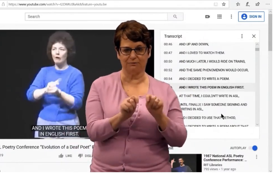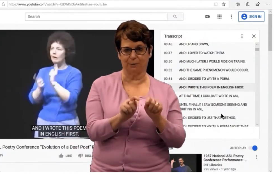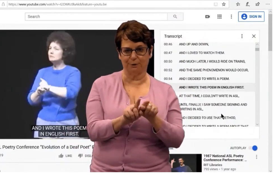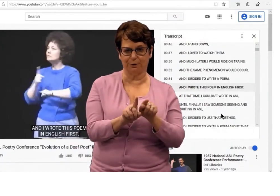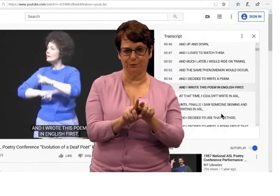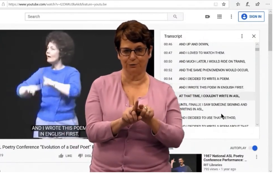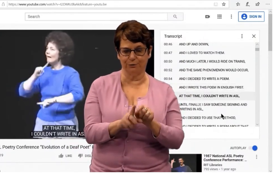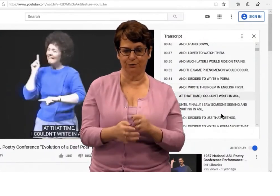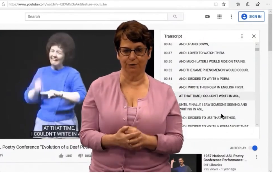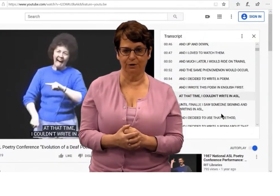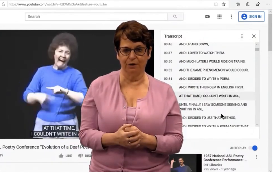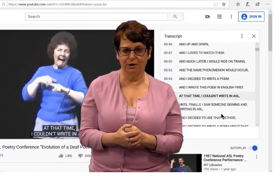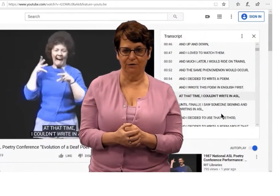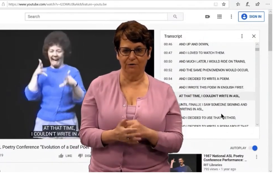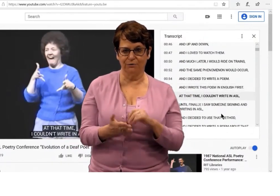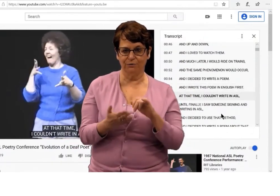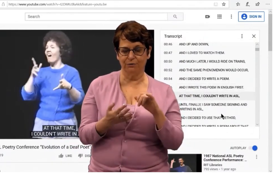And then you can see the transcript, too.